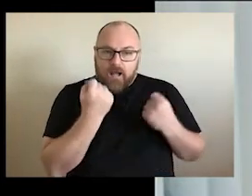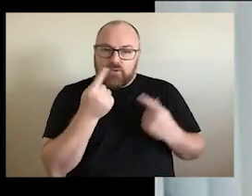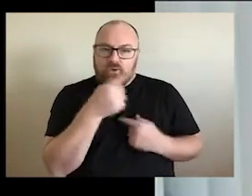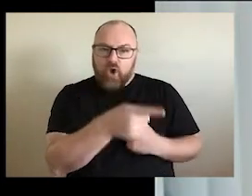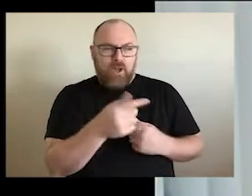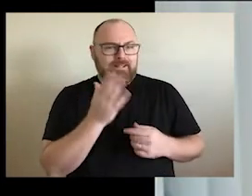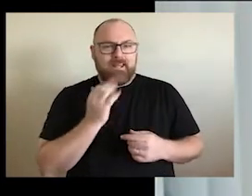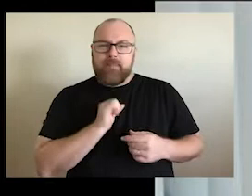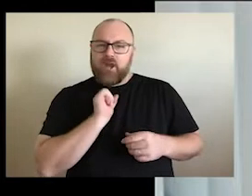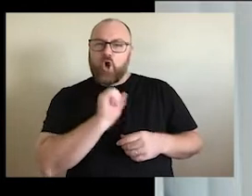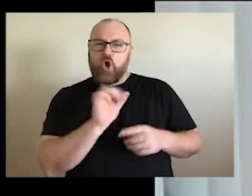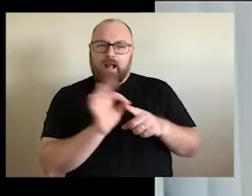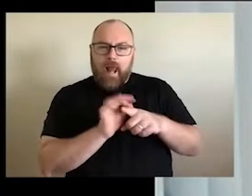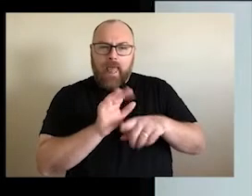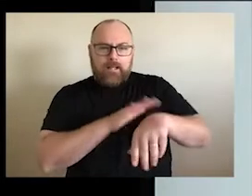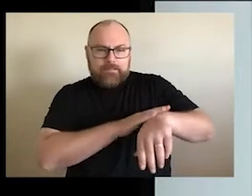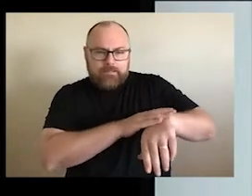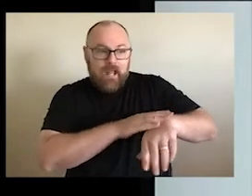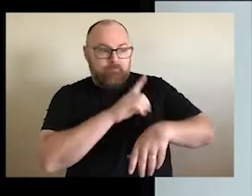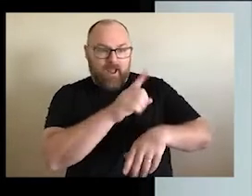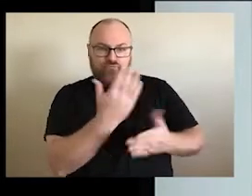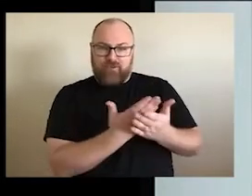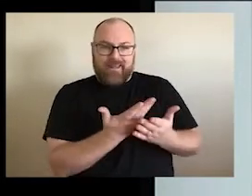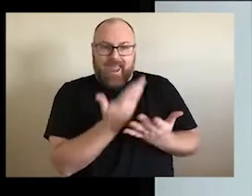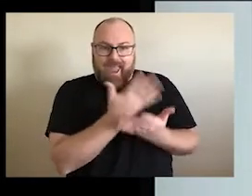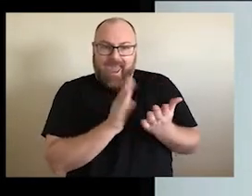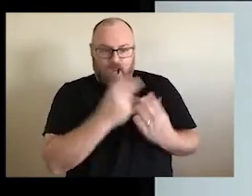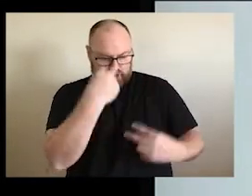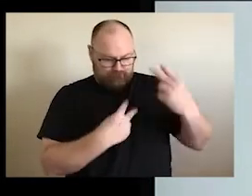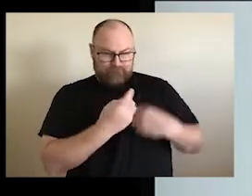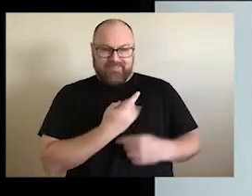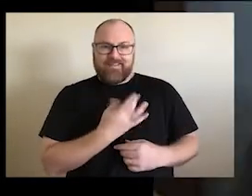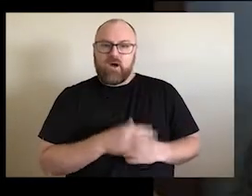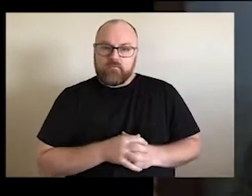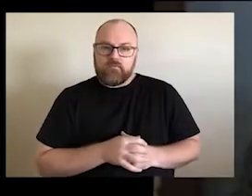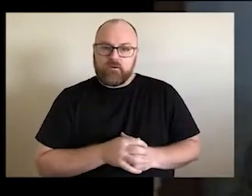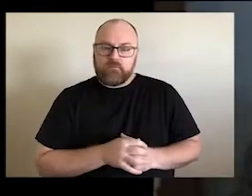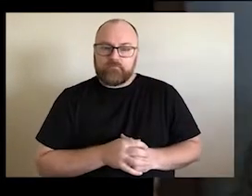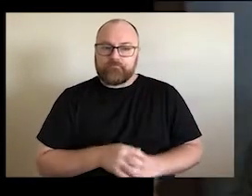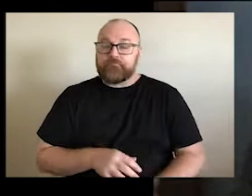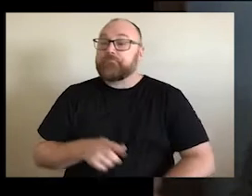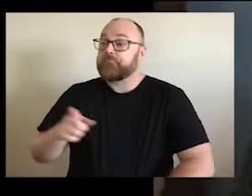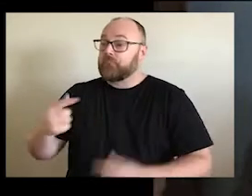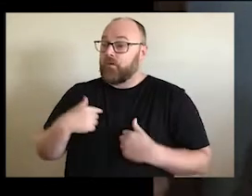dark her skin was. It was her concept of herself that really mattered when I'm in the